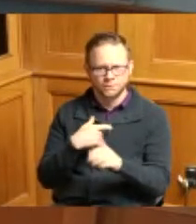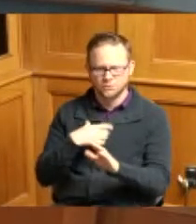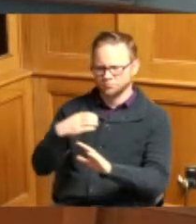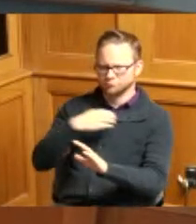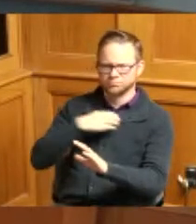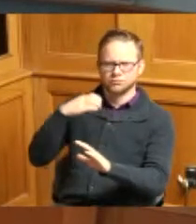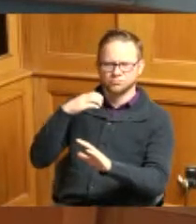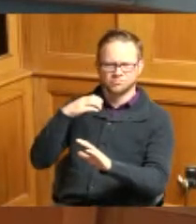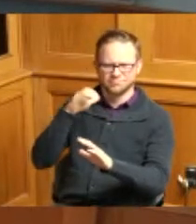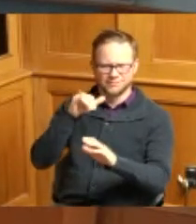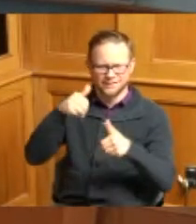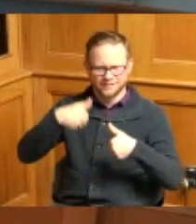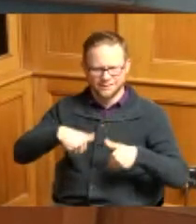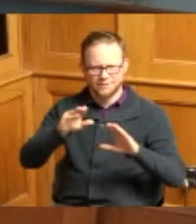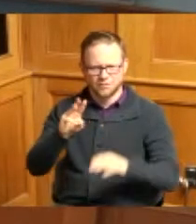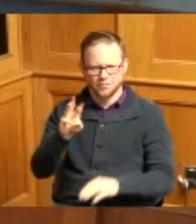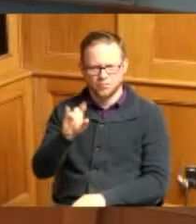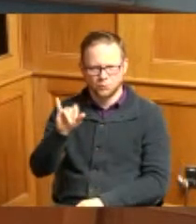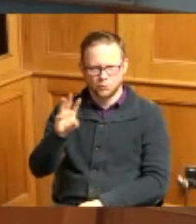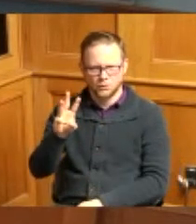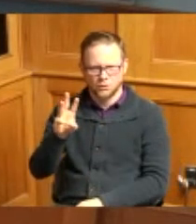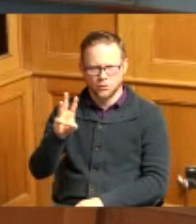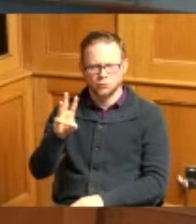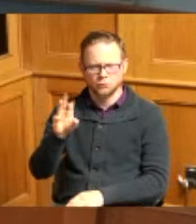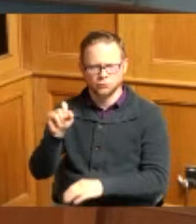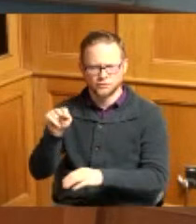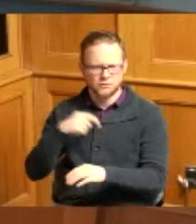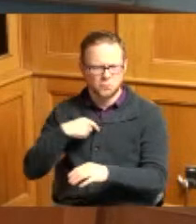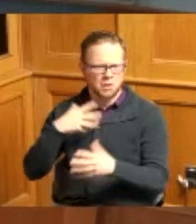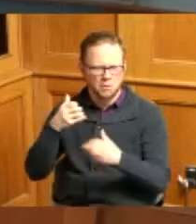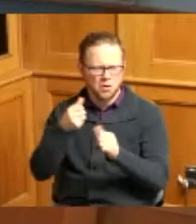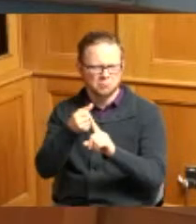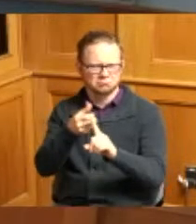of willow street I would like to give a little bit of background in the neighborhood and the roads in